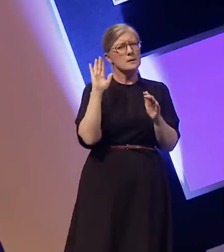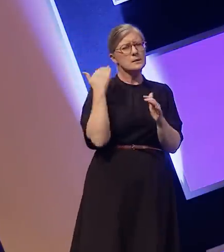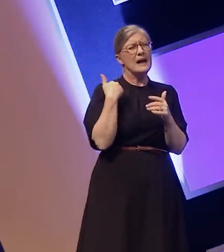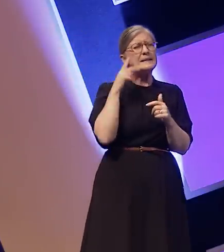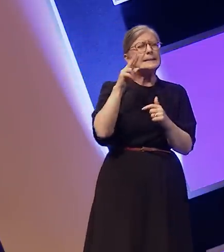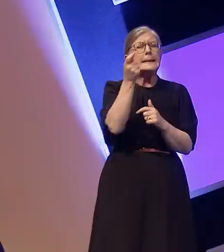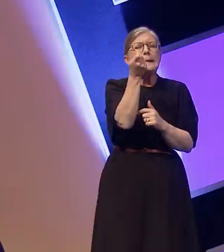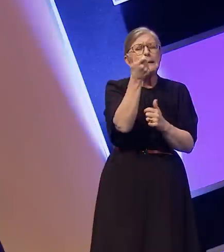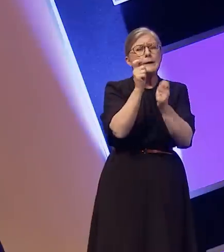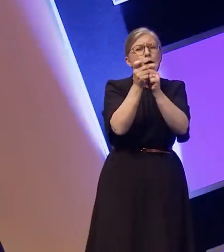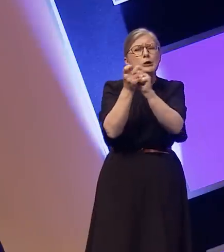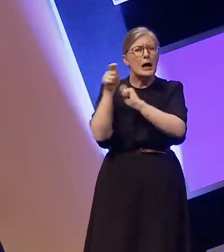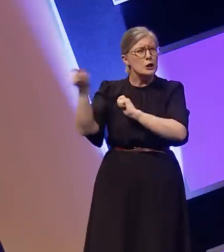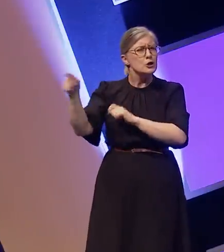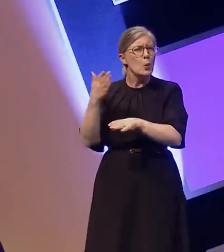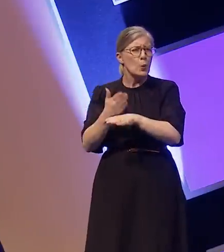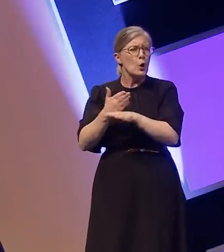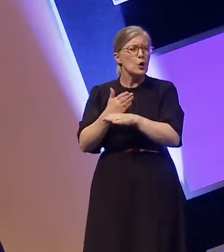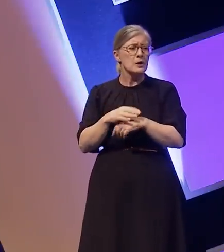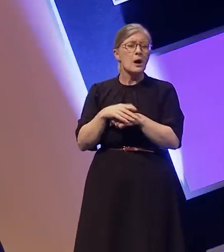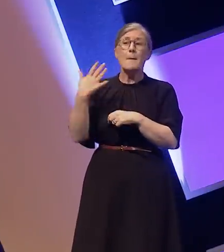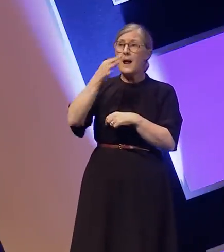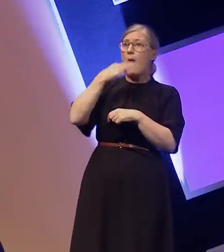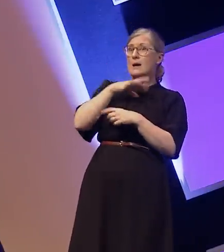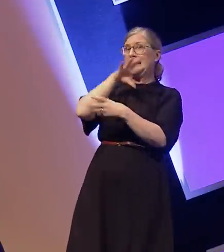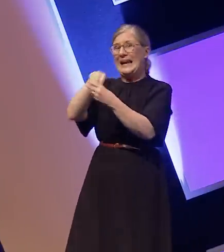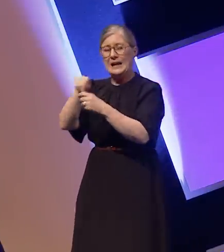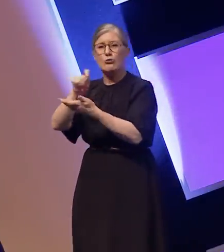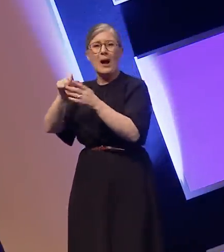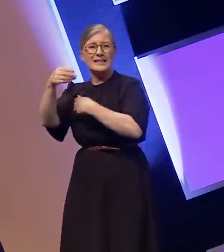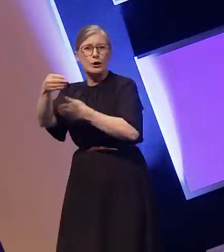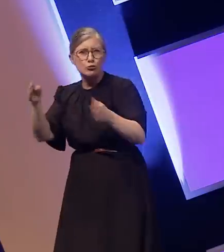come into a writing room and share my experience as a deaf woman to help to make sure their writing